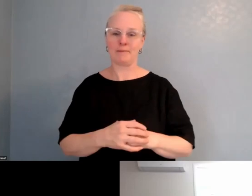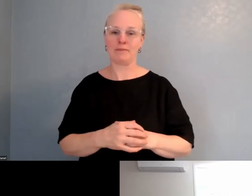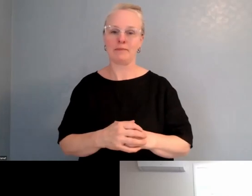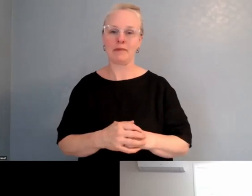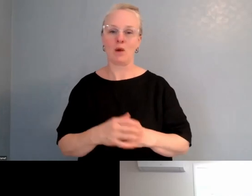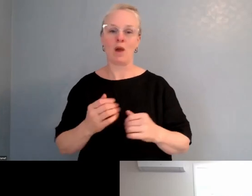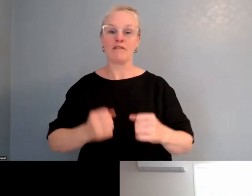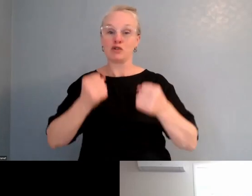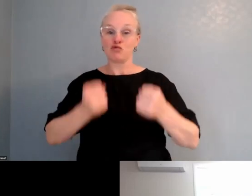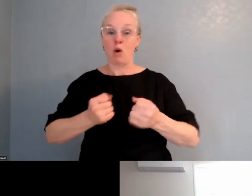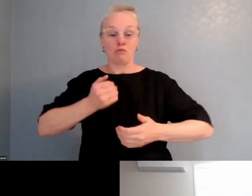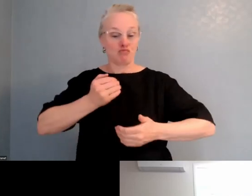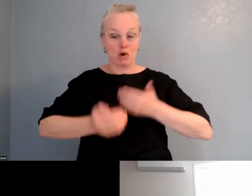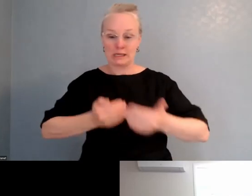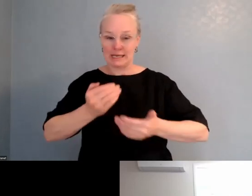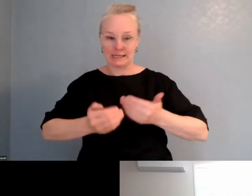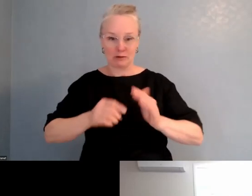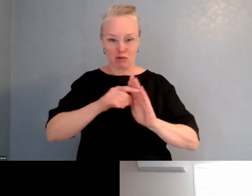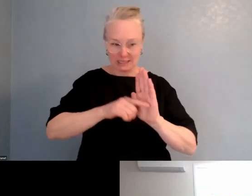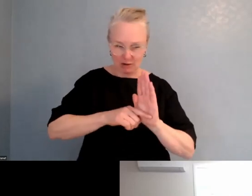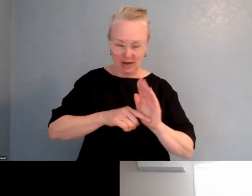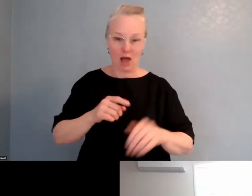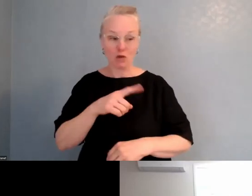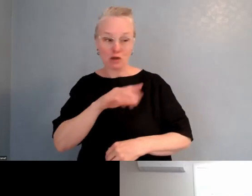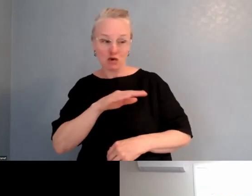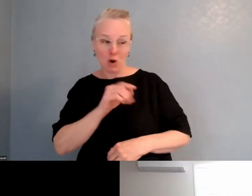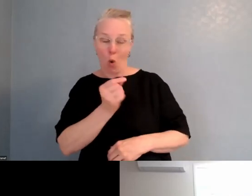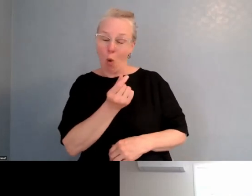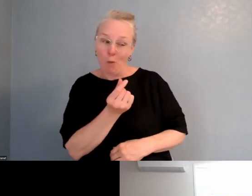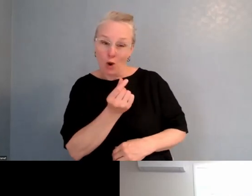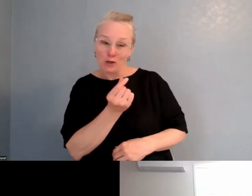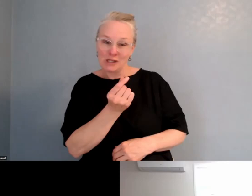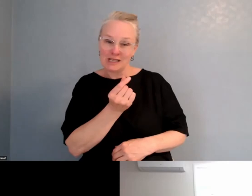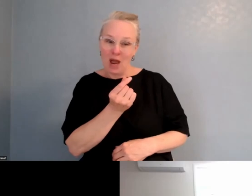and if they're on the cusp, I suppose, of getting in, we meet the whānau and come up